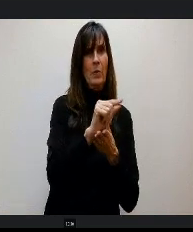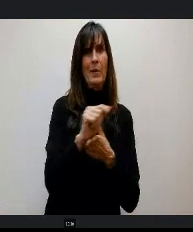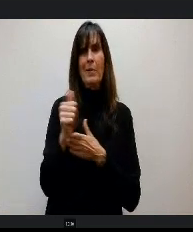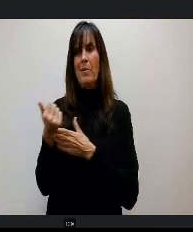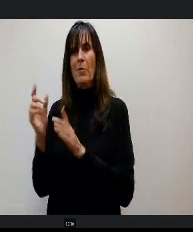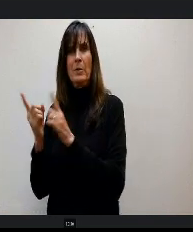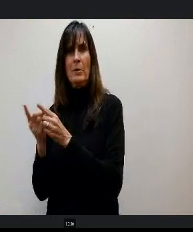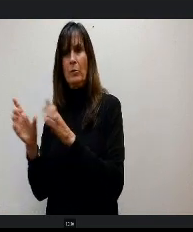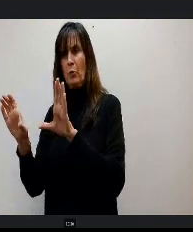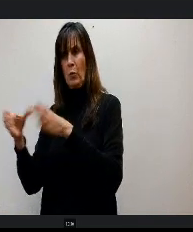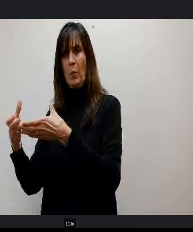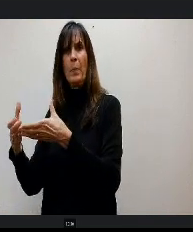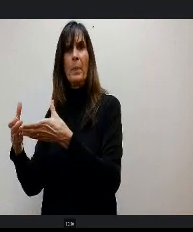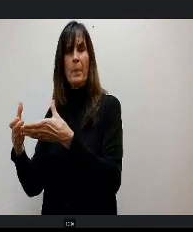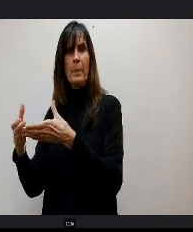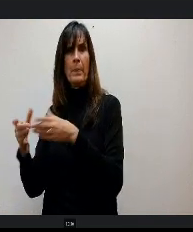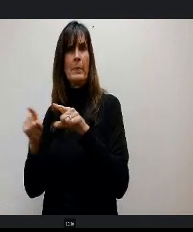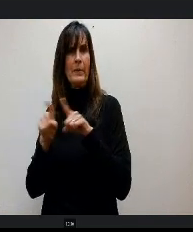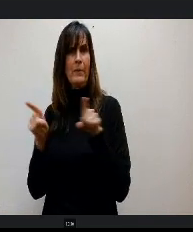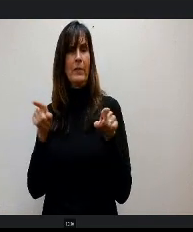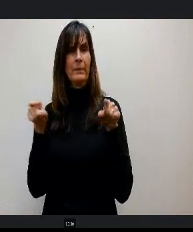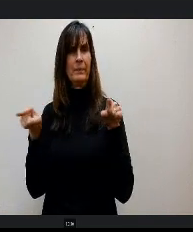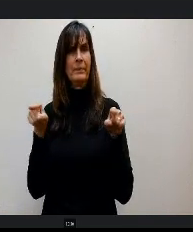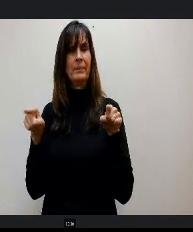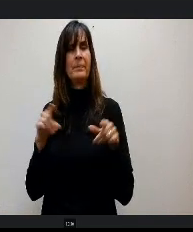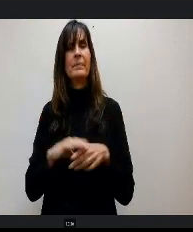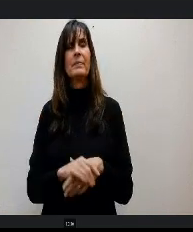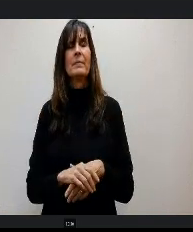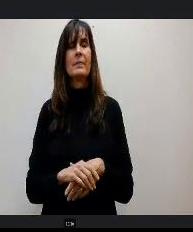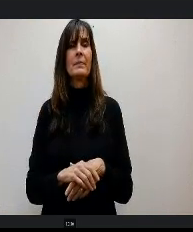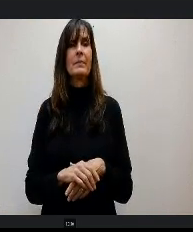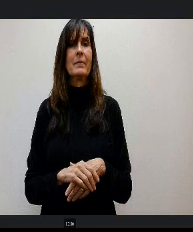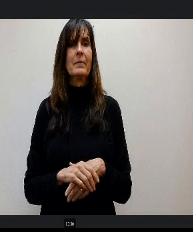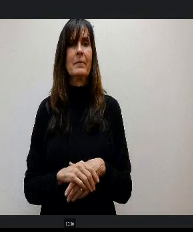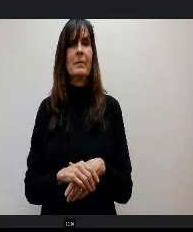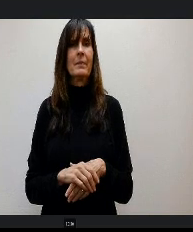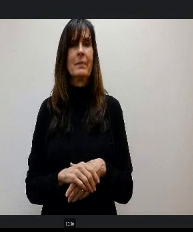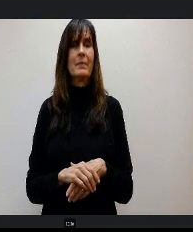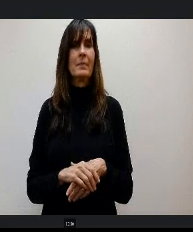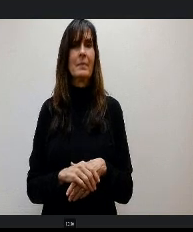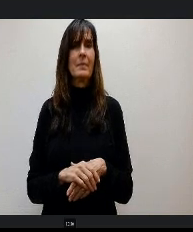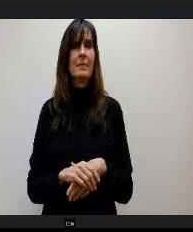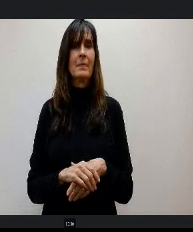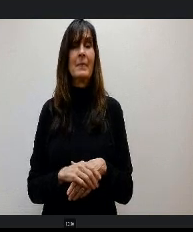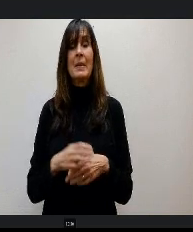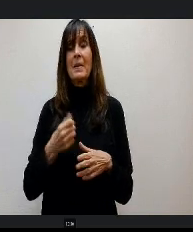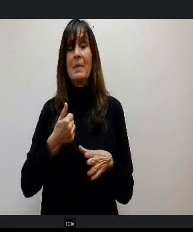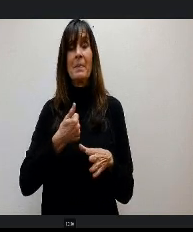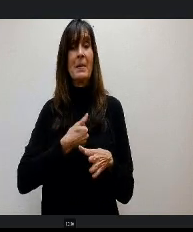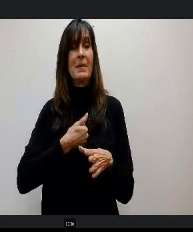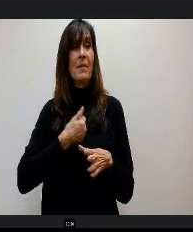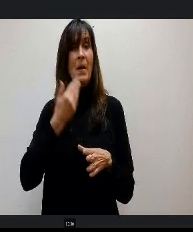Now I have to be honest with h you, I don't know that changing the school finance act